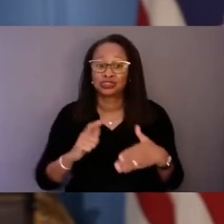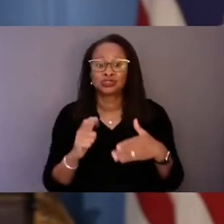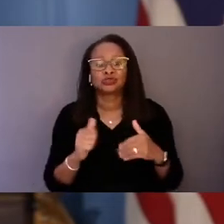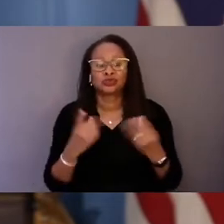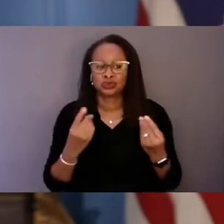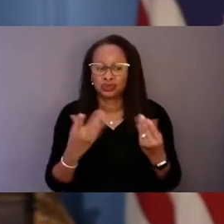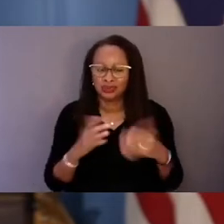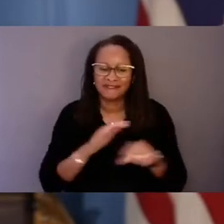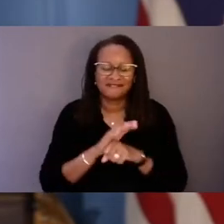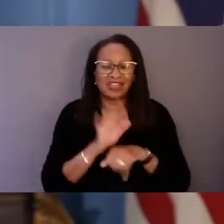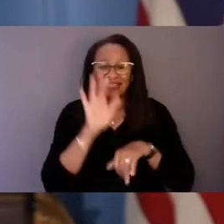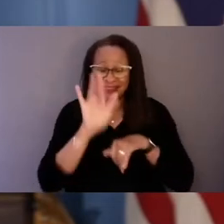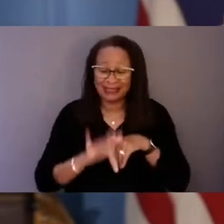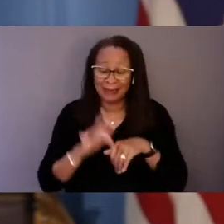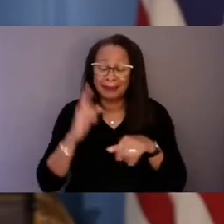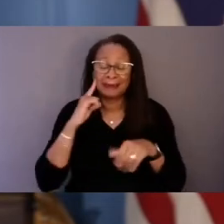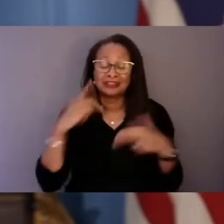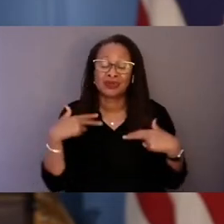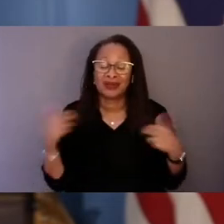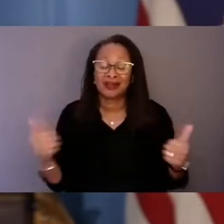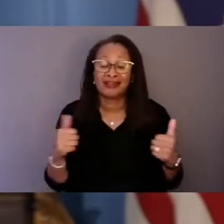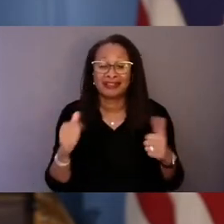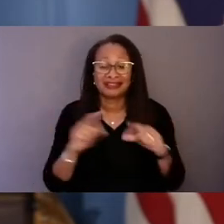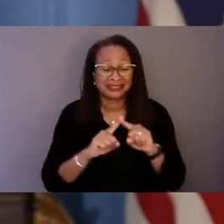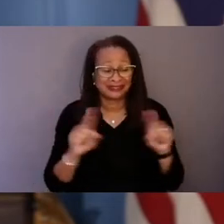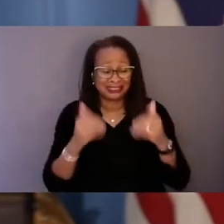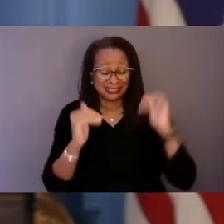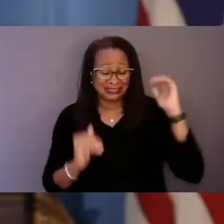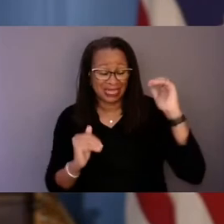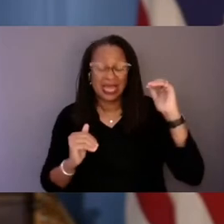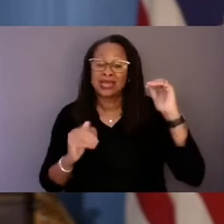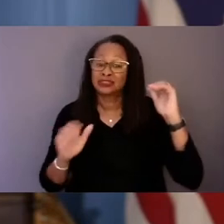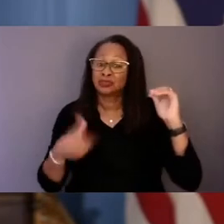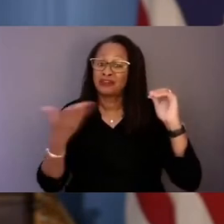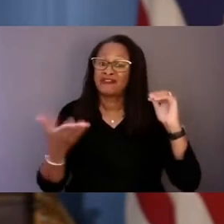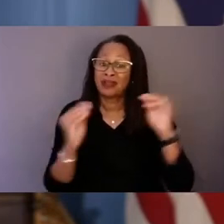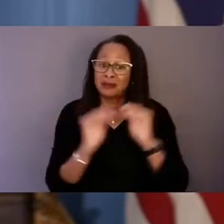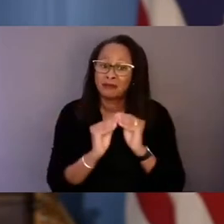by providing more culturally appropriate materials for health care professionals.